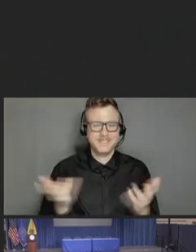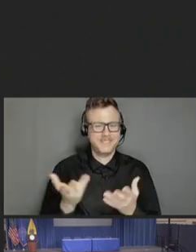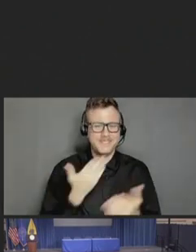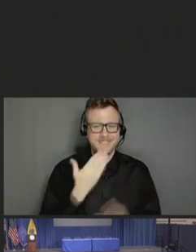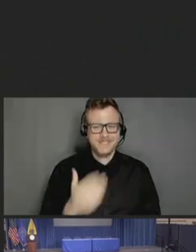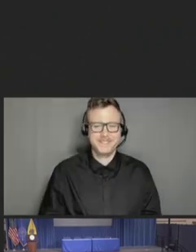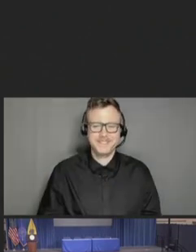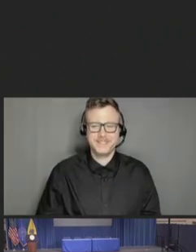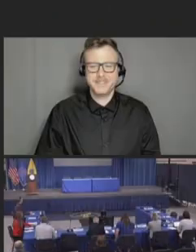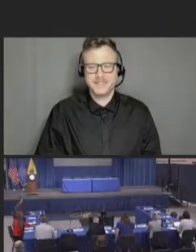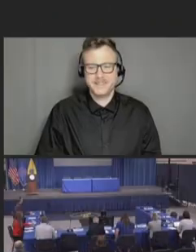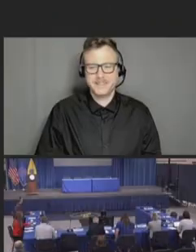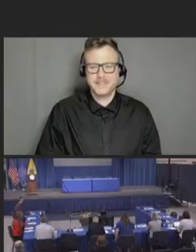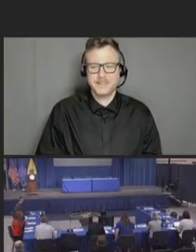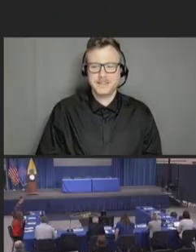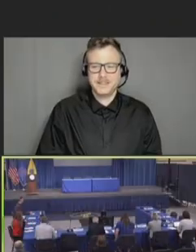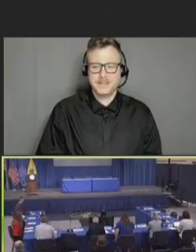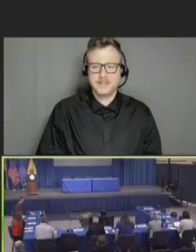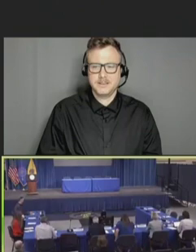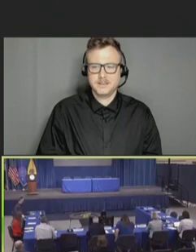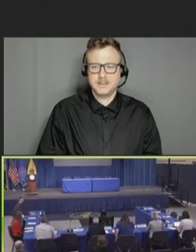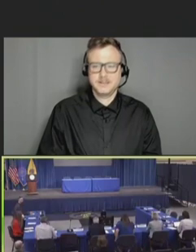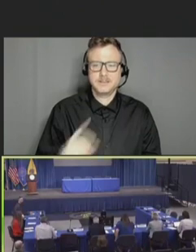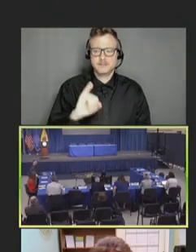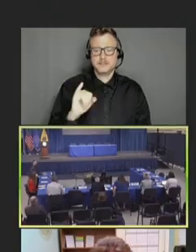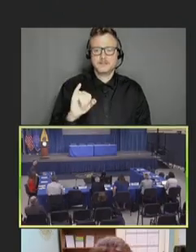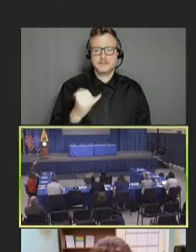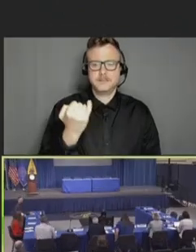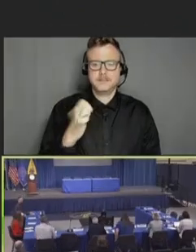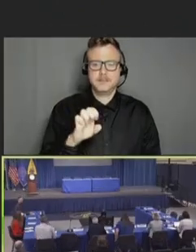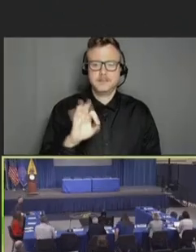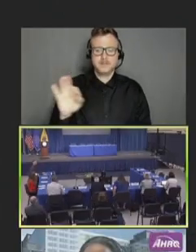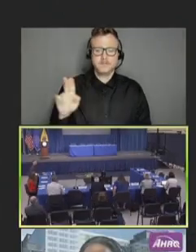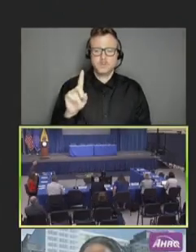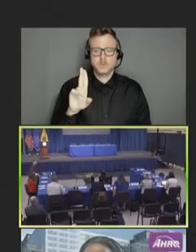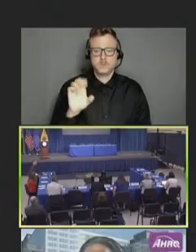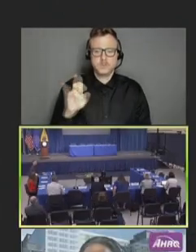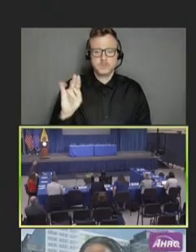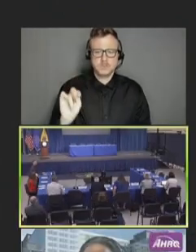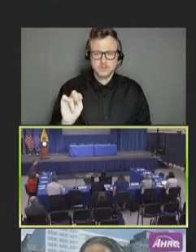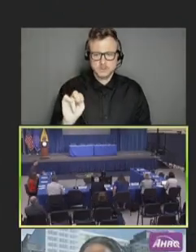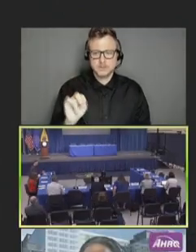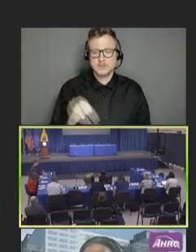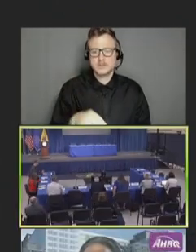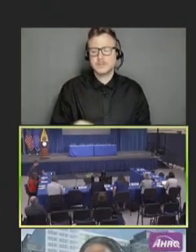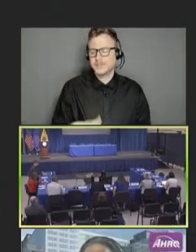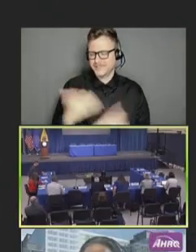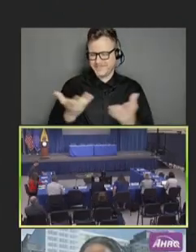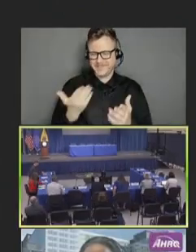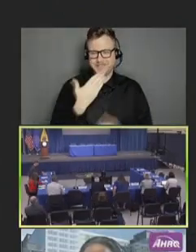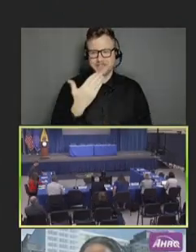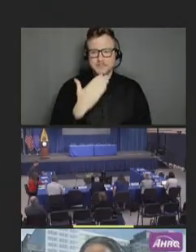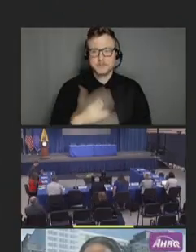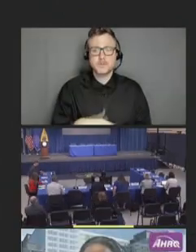Ann Aikin: Good morning. Jeff Duchin? Jeffrey Duchin: Present. Thank you. Ann Aikin: Good morning.